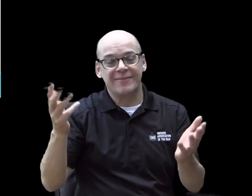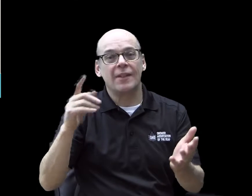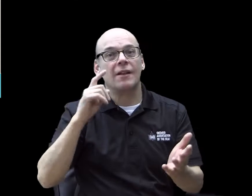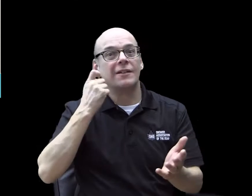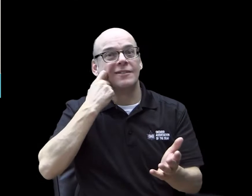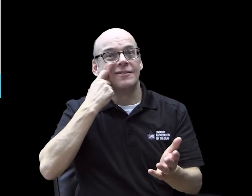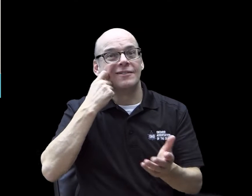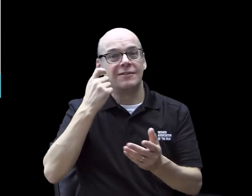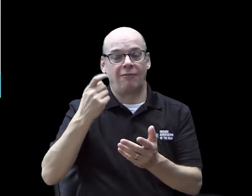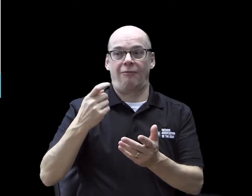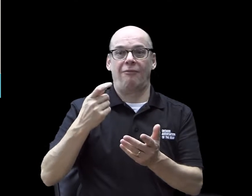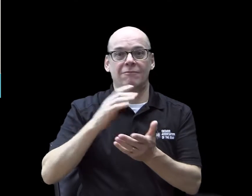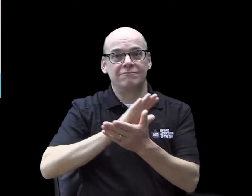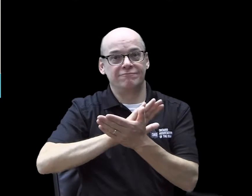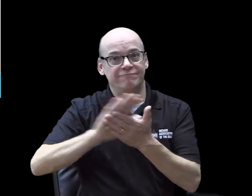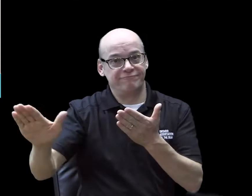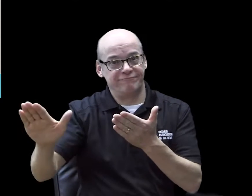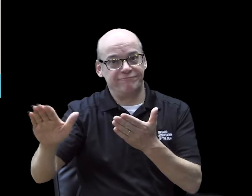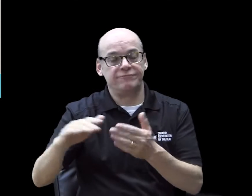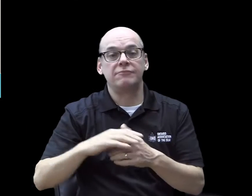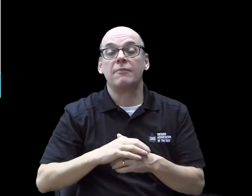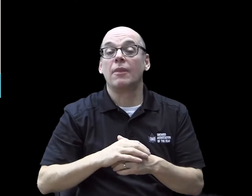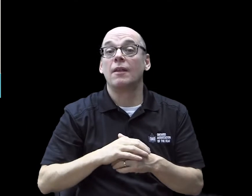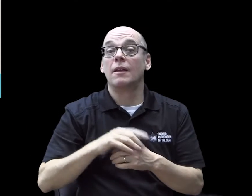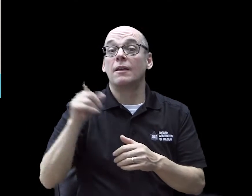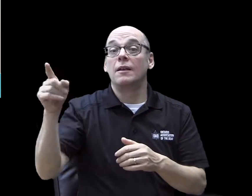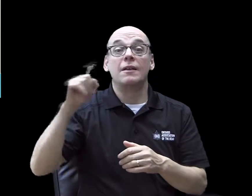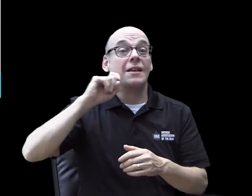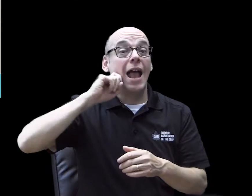A nice news that we found out about recently: